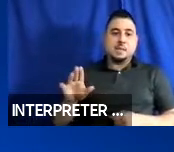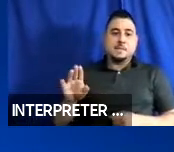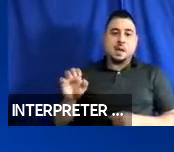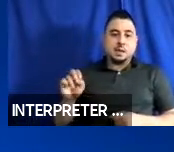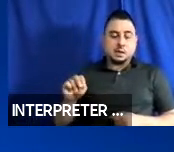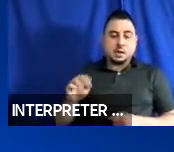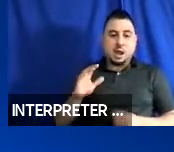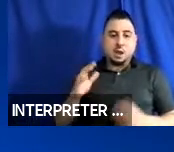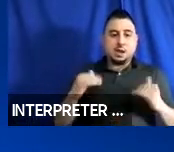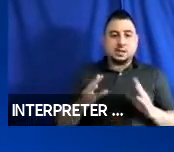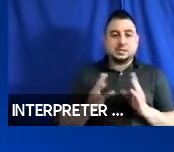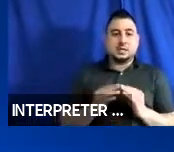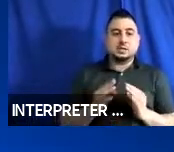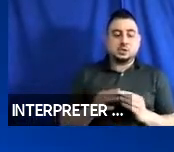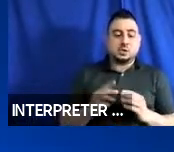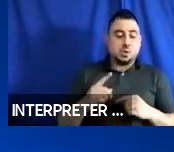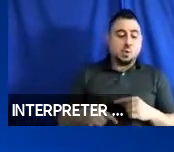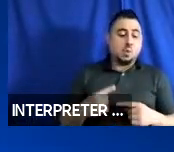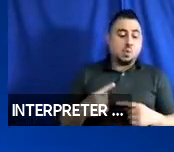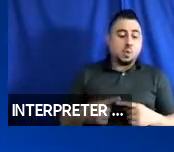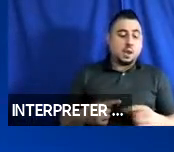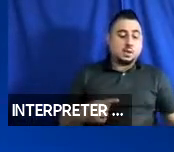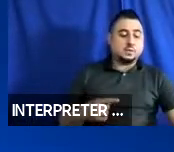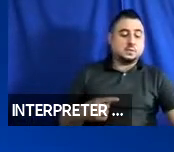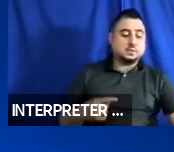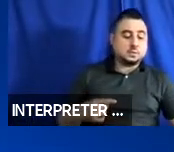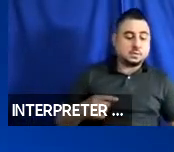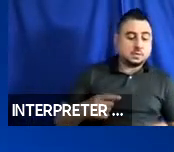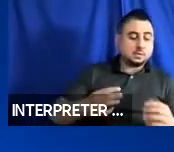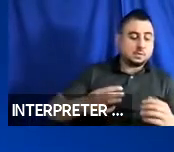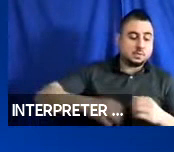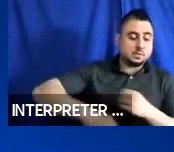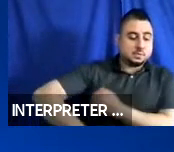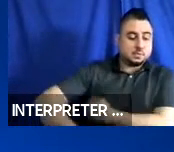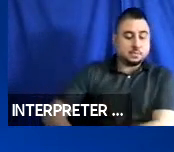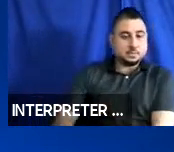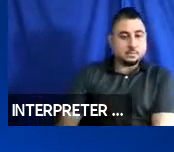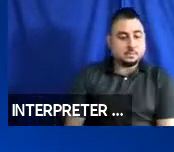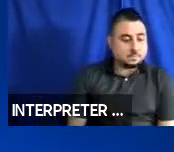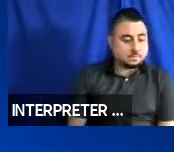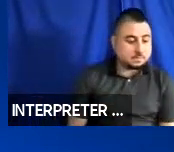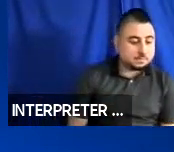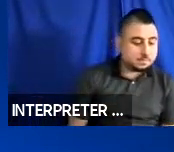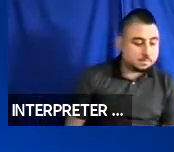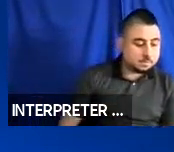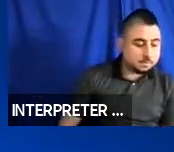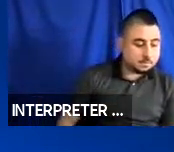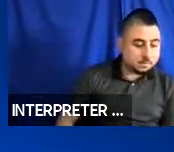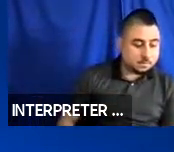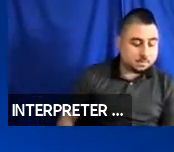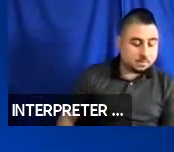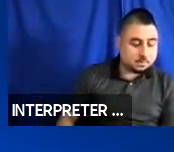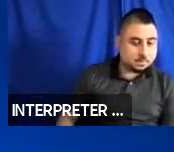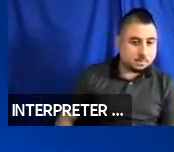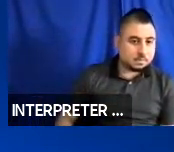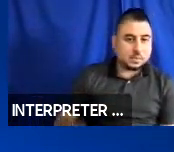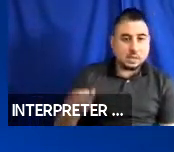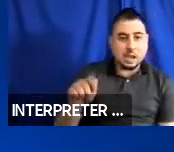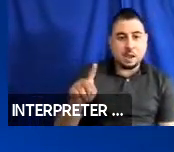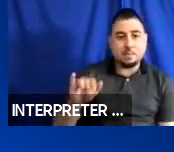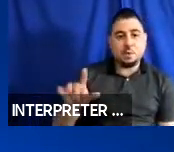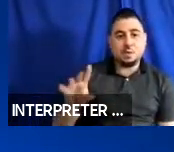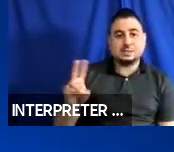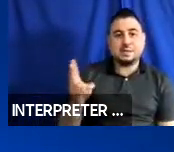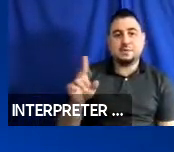Our next session will be held, the next slide, will be held on April 7, at 2:00 p.m. Eastern